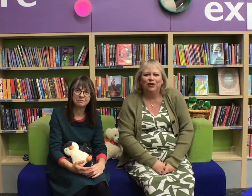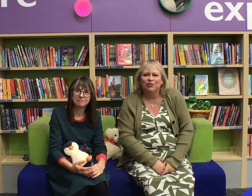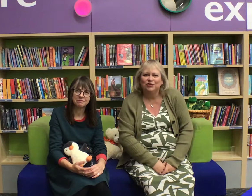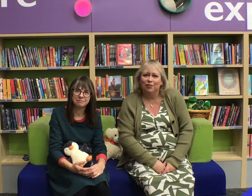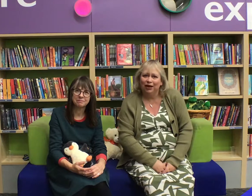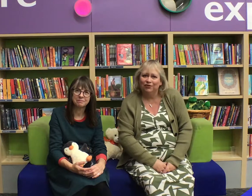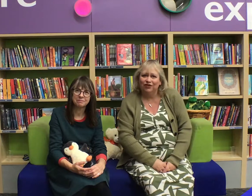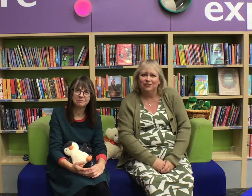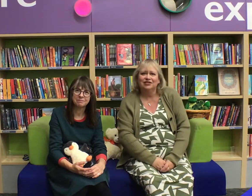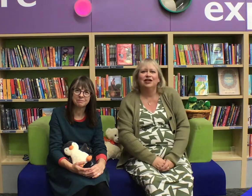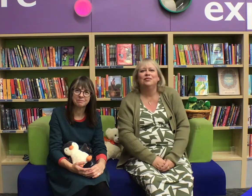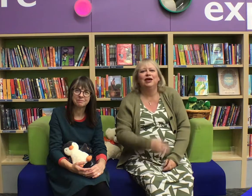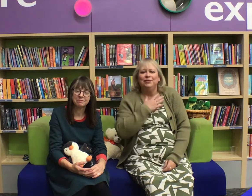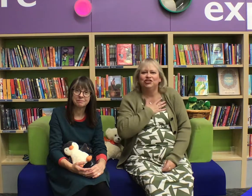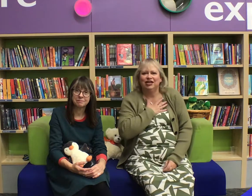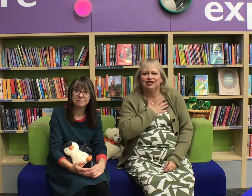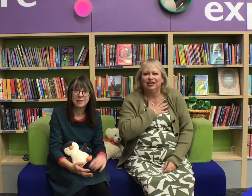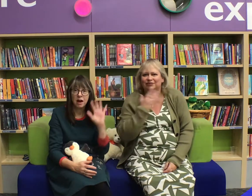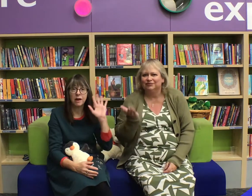Hello and welcome to our Pebble Rhyme time! My name is Tracy and I'm Anna.